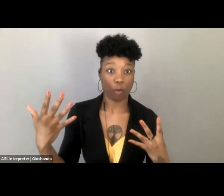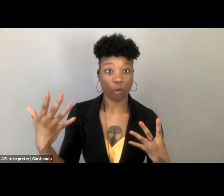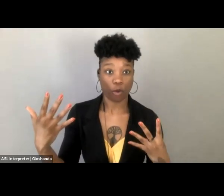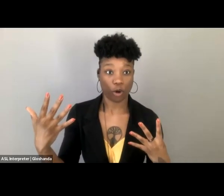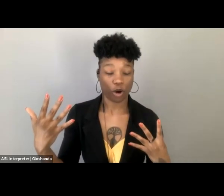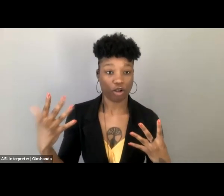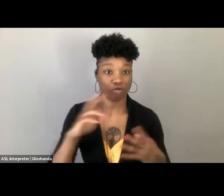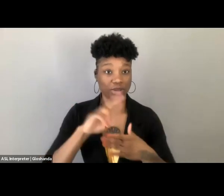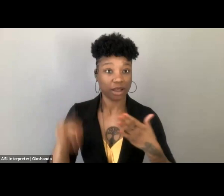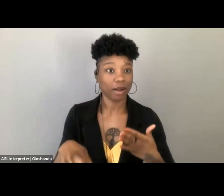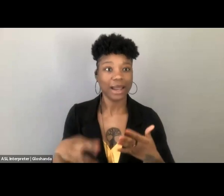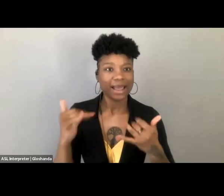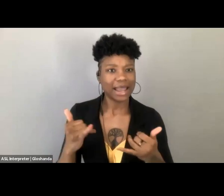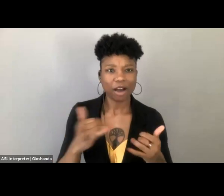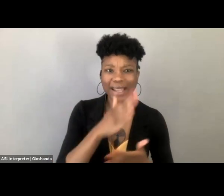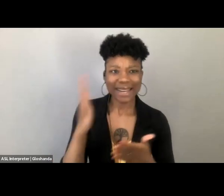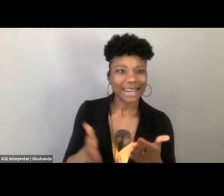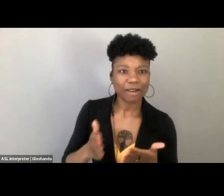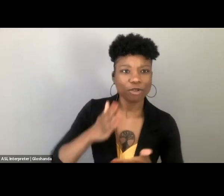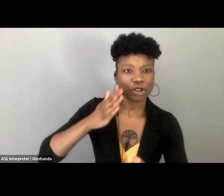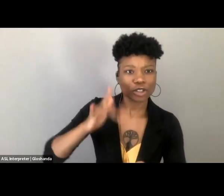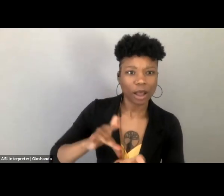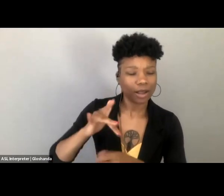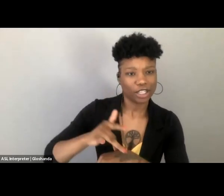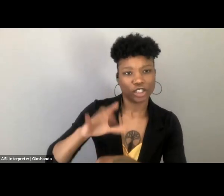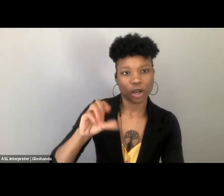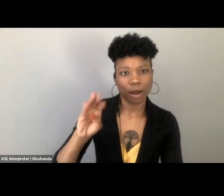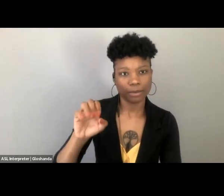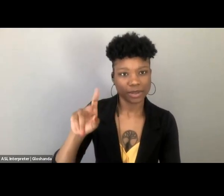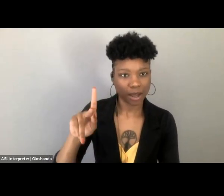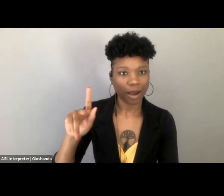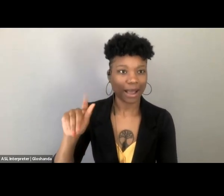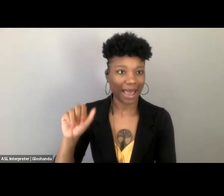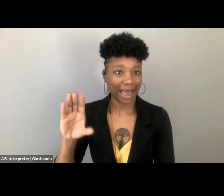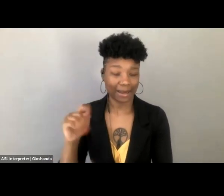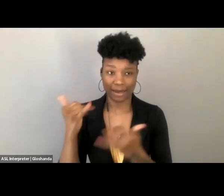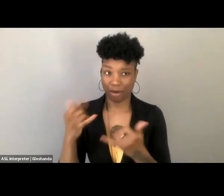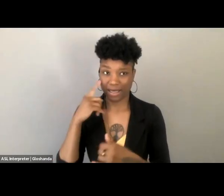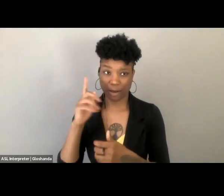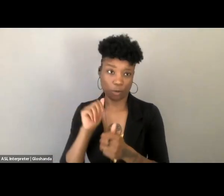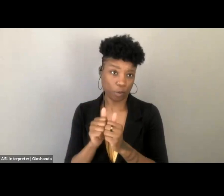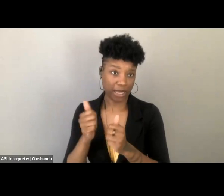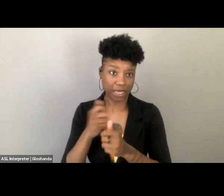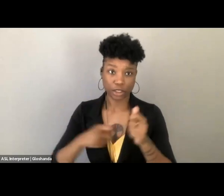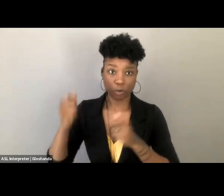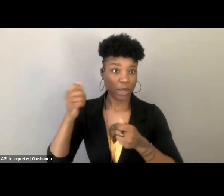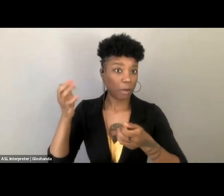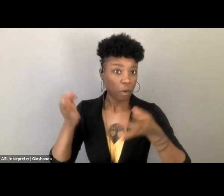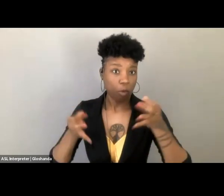Right now, if the Comstock Act went to the Supreme Court on its fundamental premises, I mean, I think it would be a nine-zero sweep in favor of it,